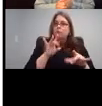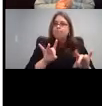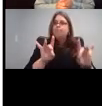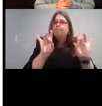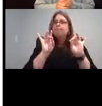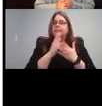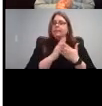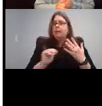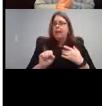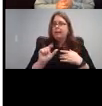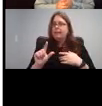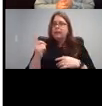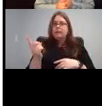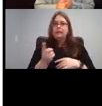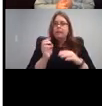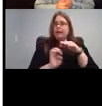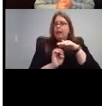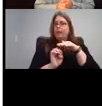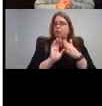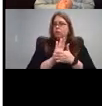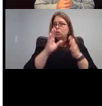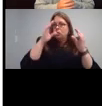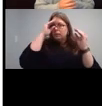elementary school teacher could share as an optional activity. Perhaps